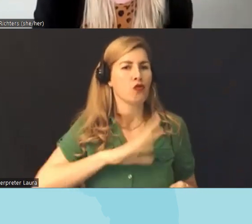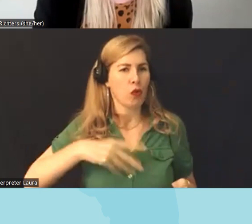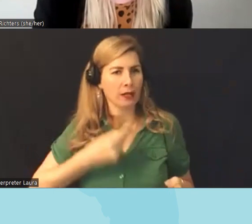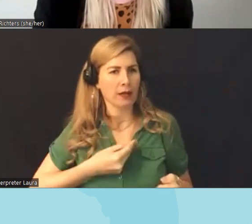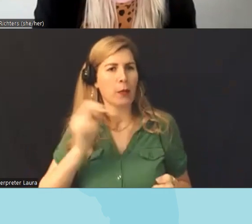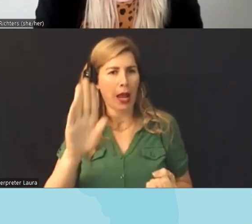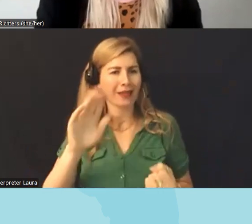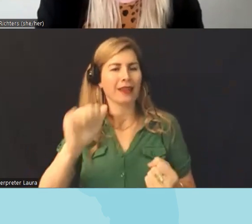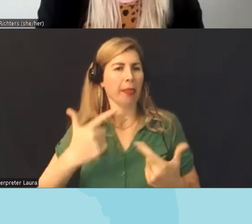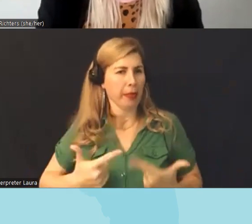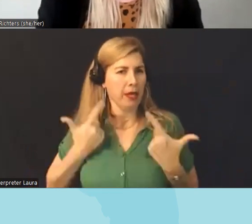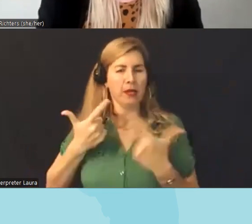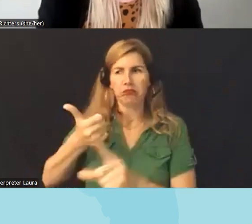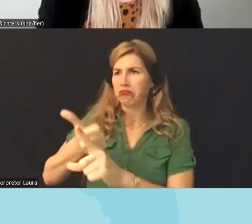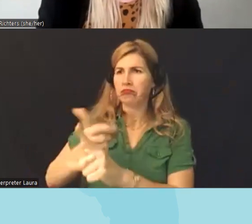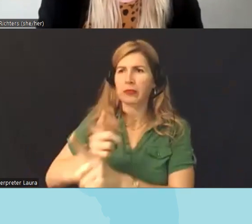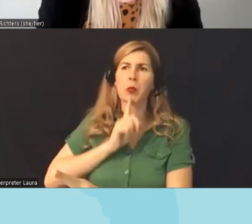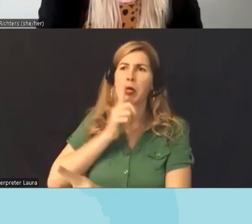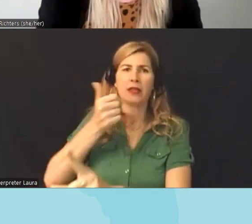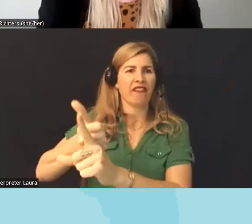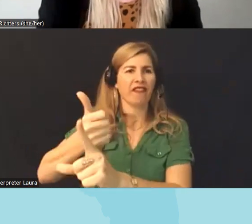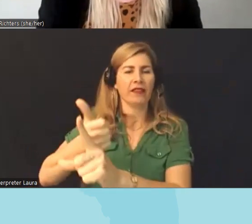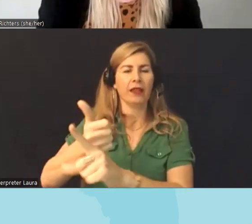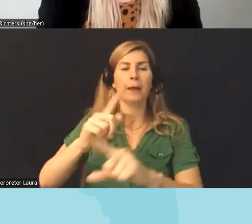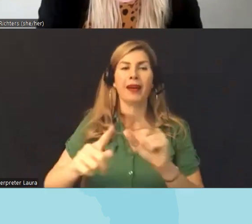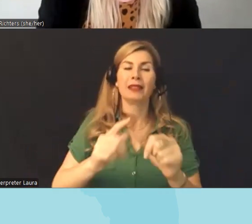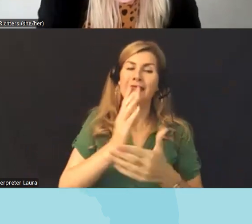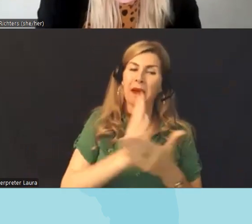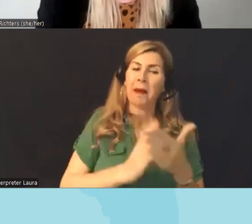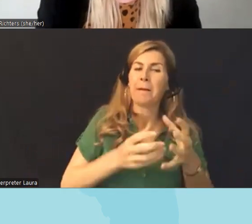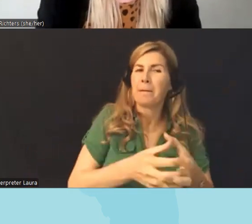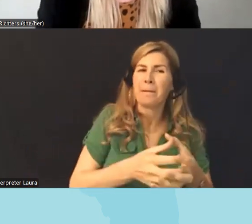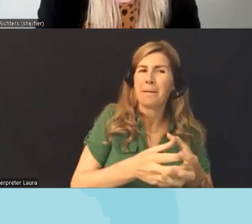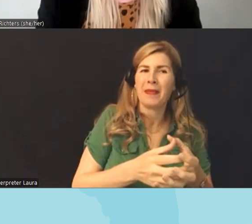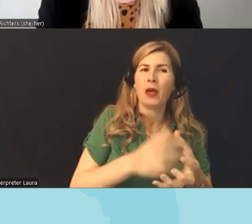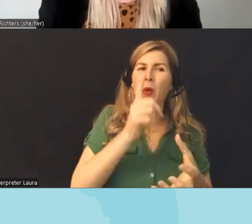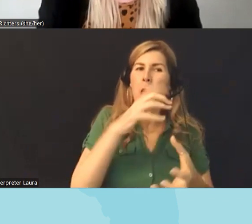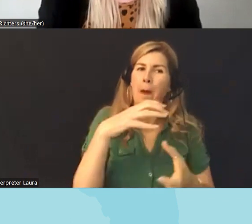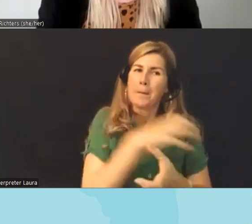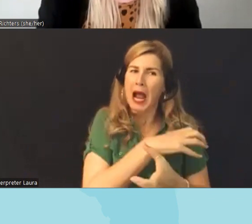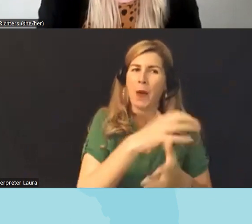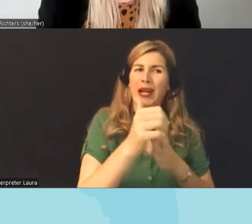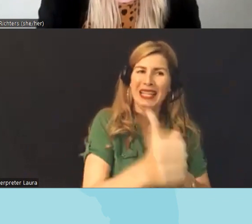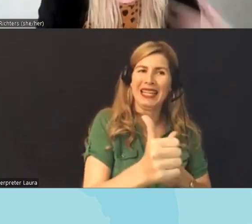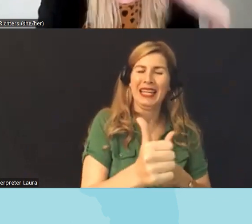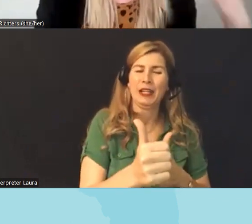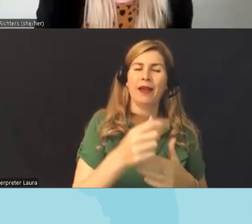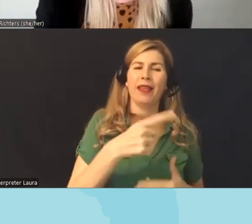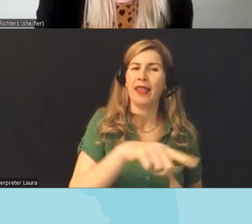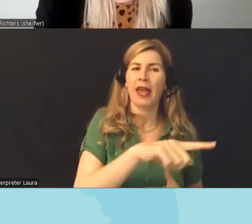selves um and unfortunately those in power and Leadership positions frequently don't represent